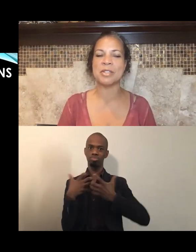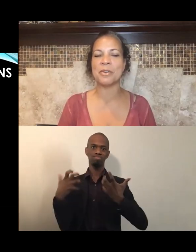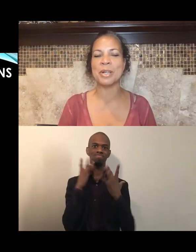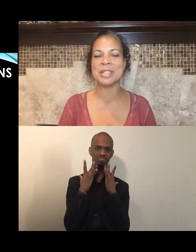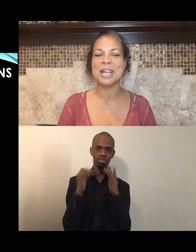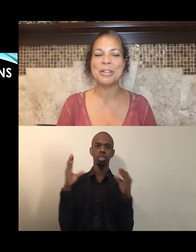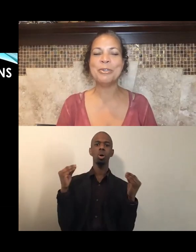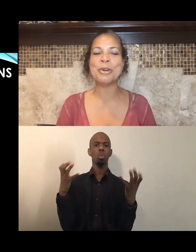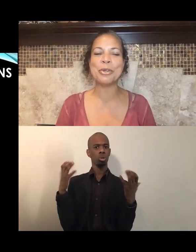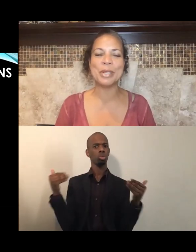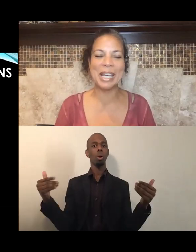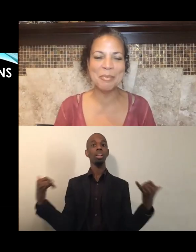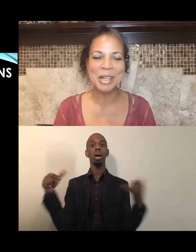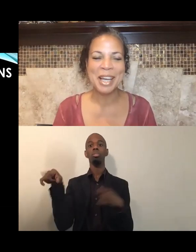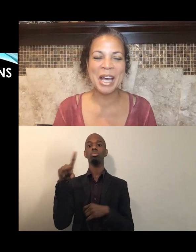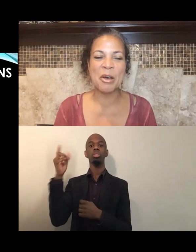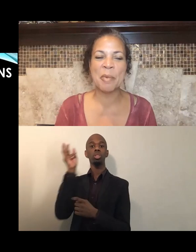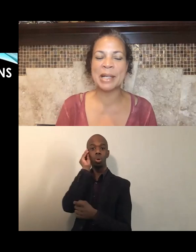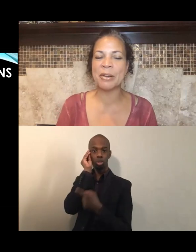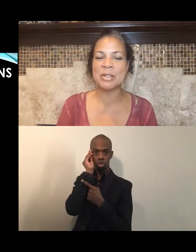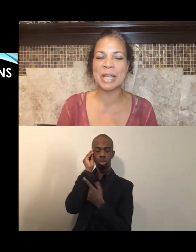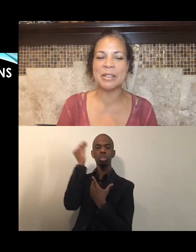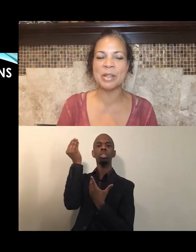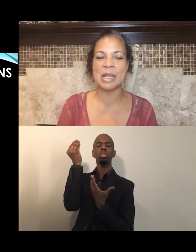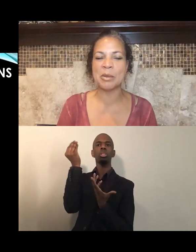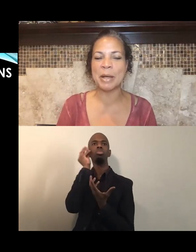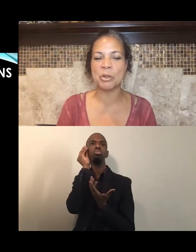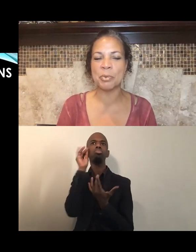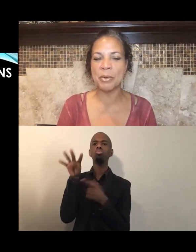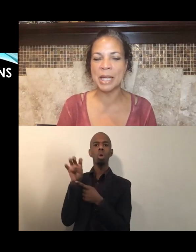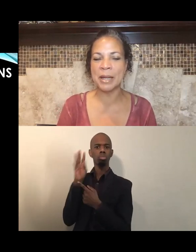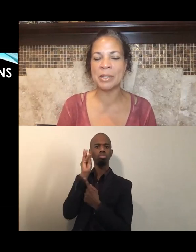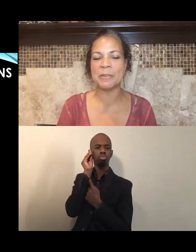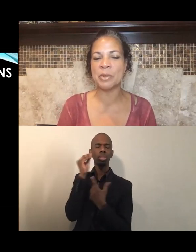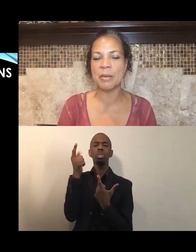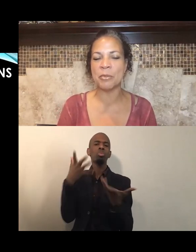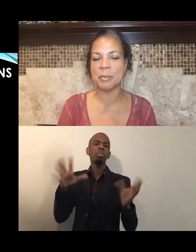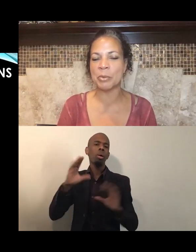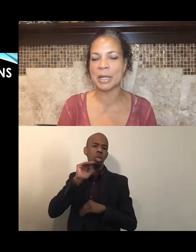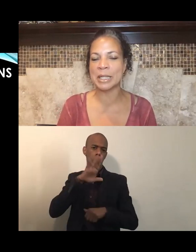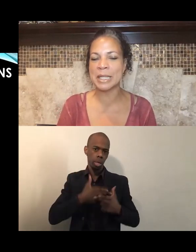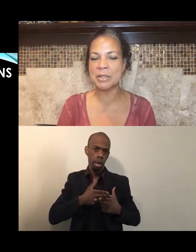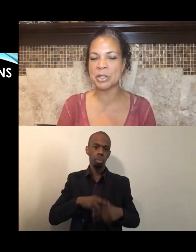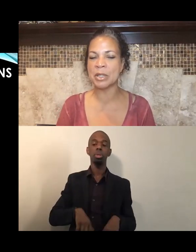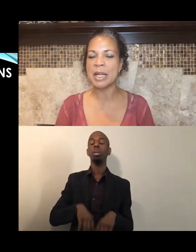Of course, you know your name. I'd also like you to think about your pronoun. If you come from an organization.